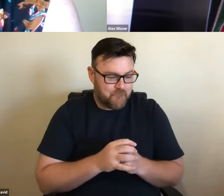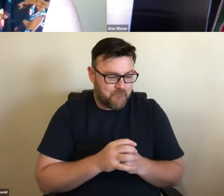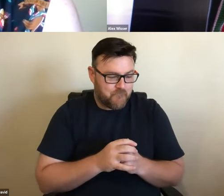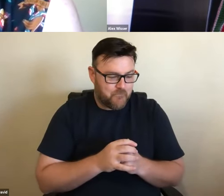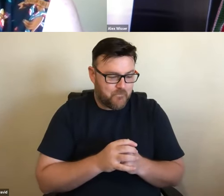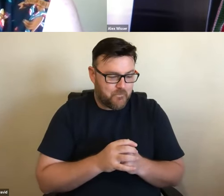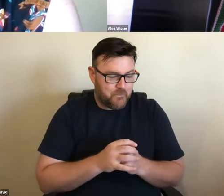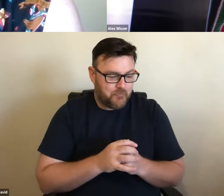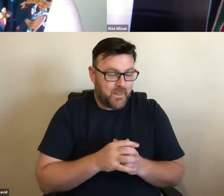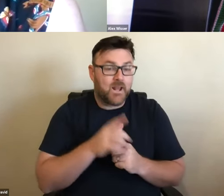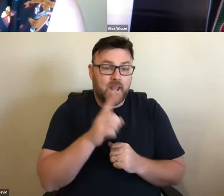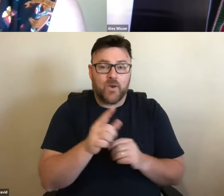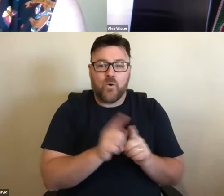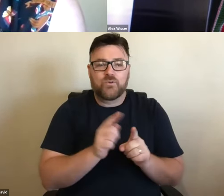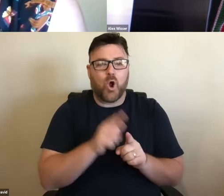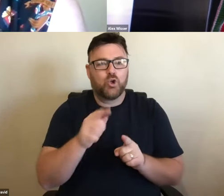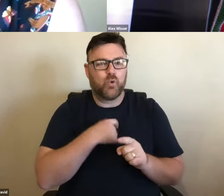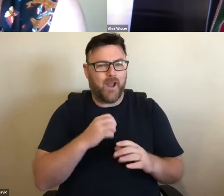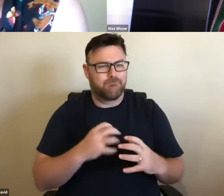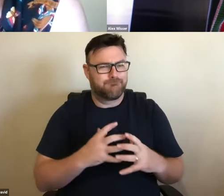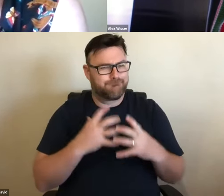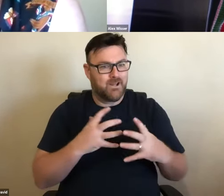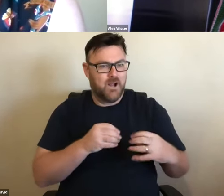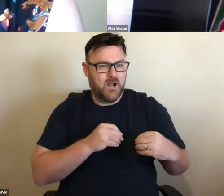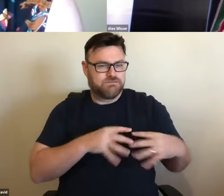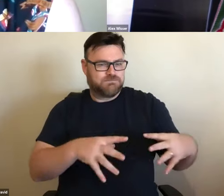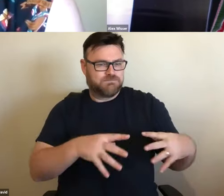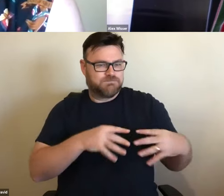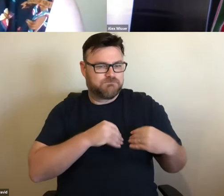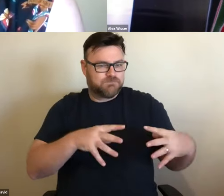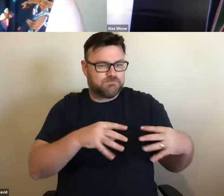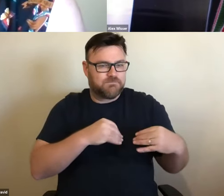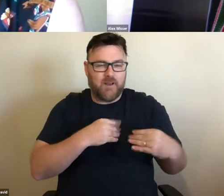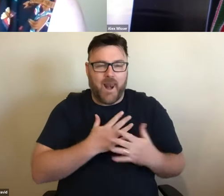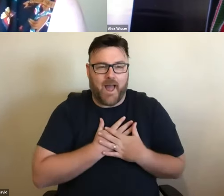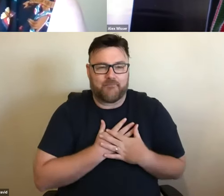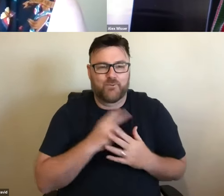was a comments from someone involved. And you're so positive and